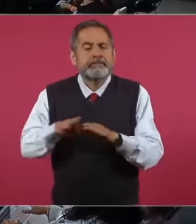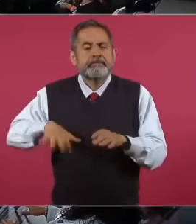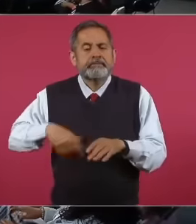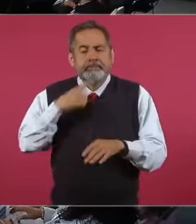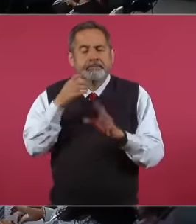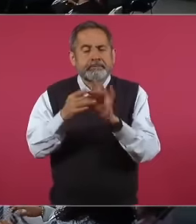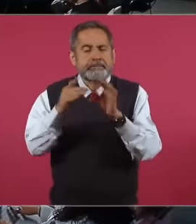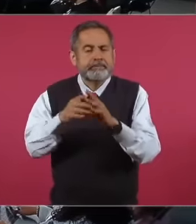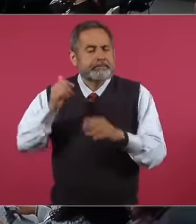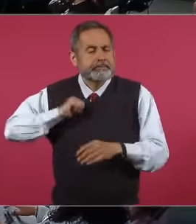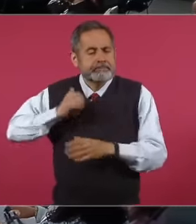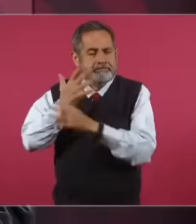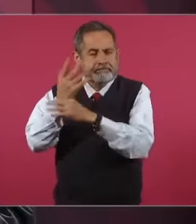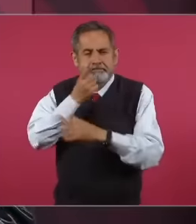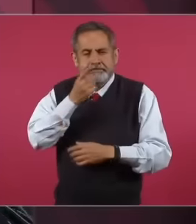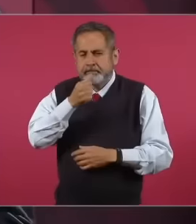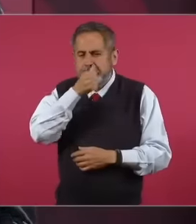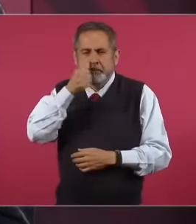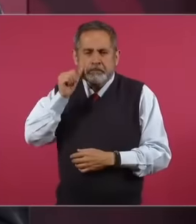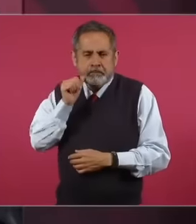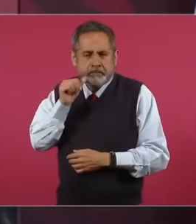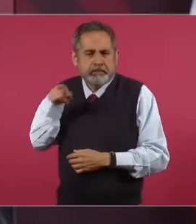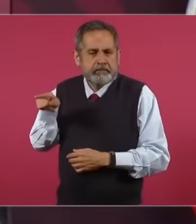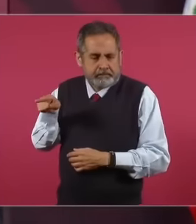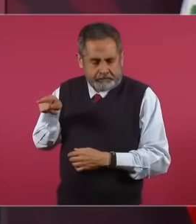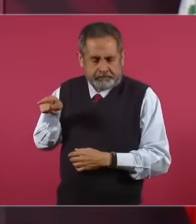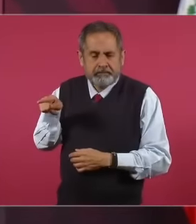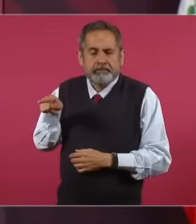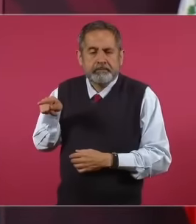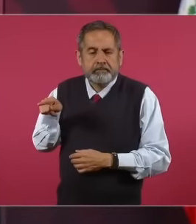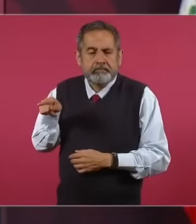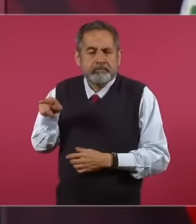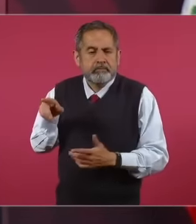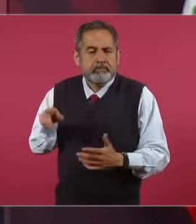Juárez said. Even if